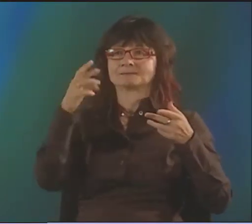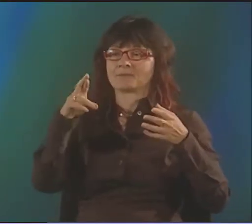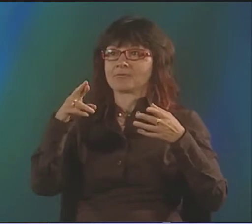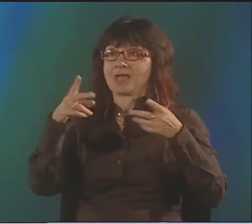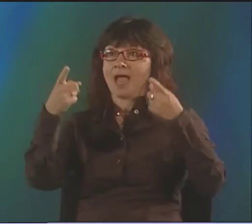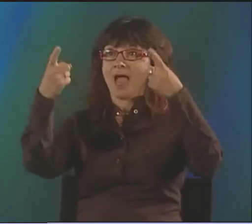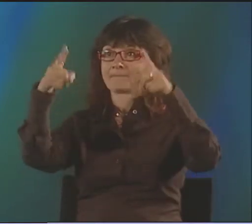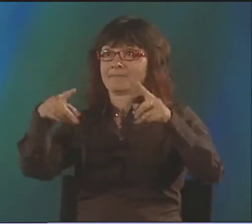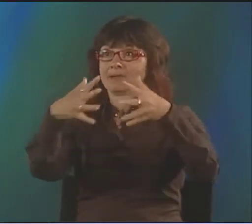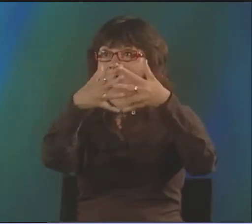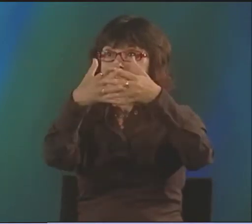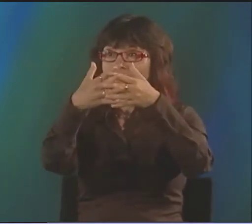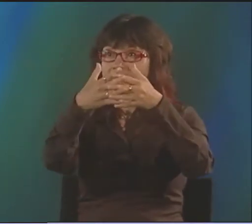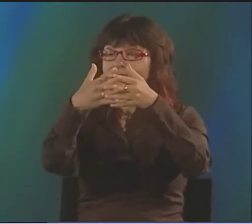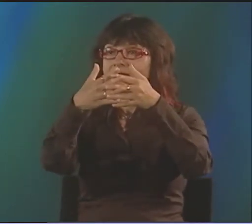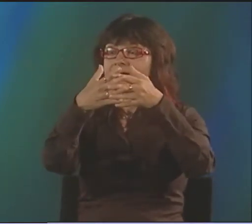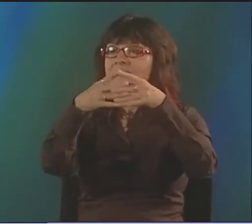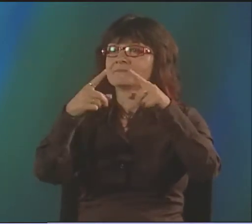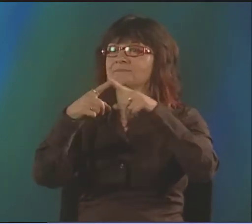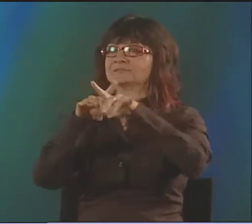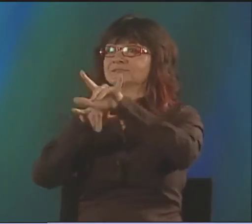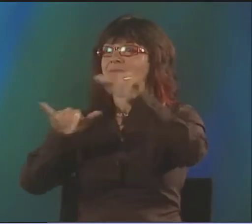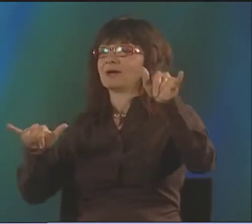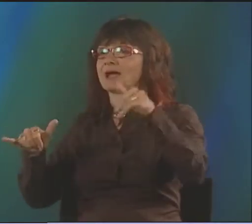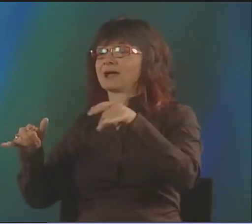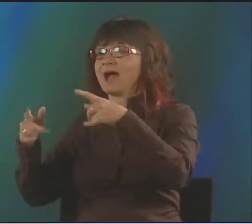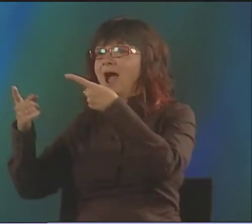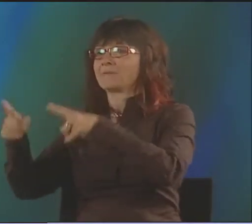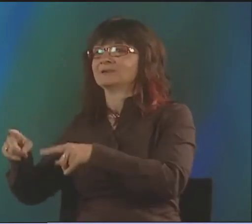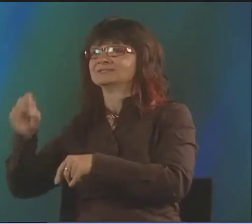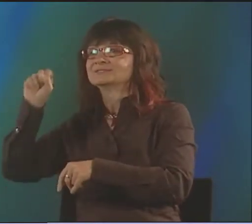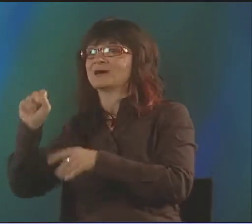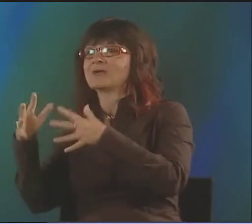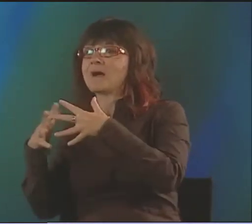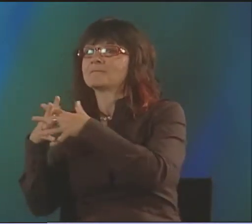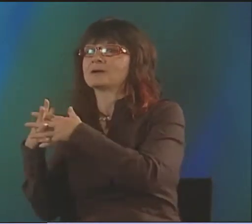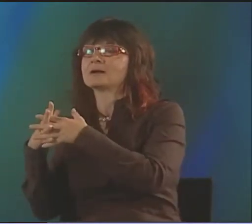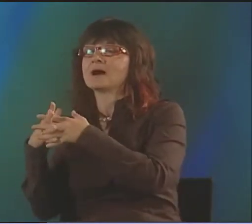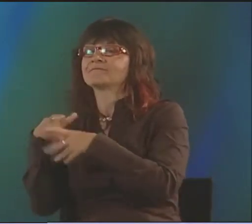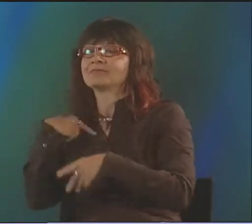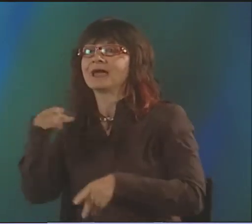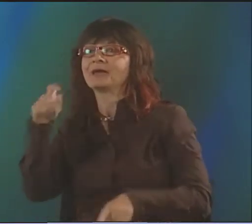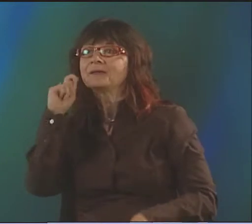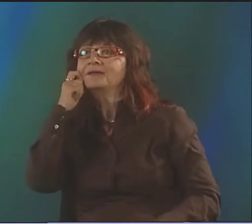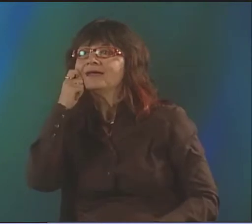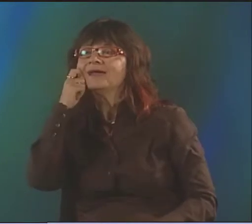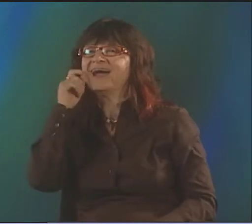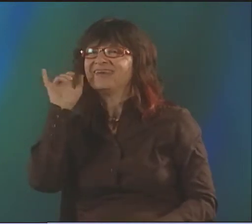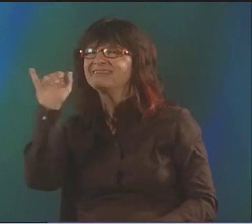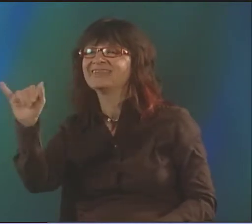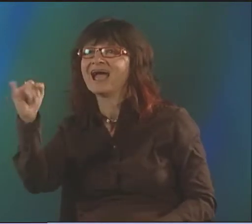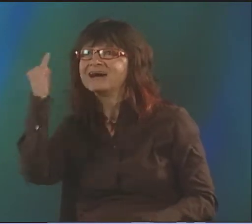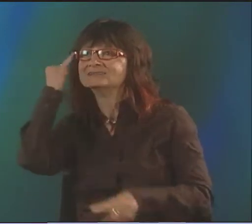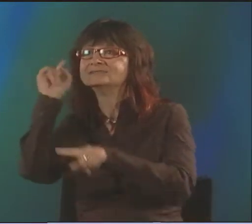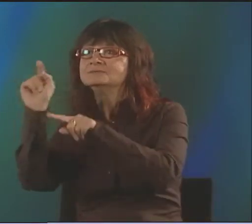PETER HAS A LOT OF MOVEMENT PLACE TO PLACE, SO HE'LL TALK ABOUT SOMETHING GOING ON